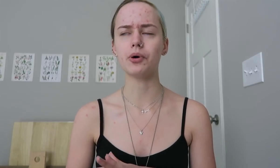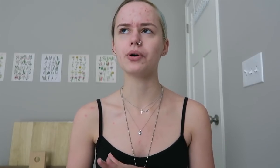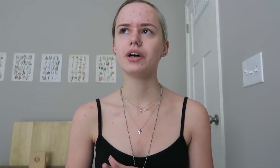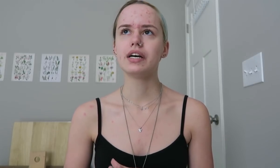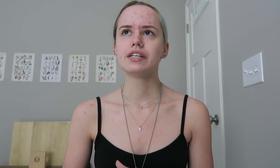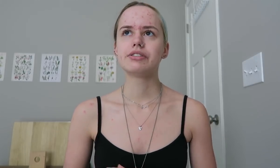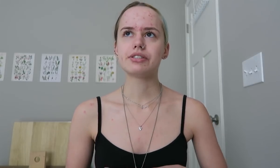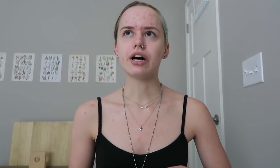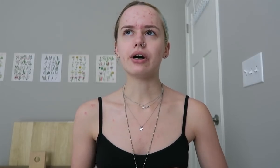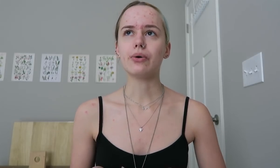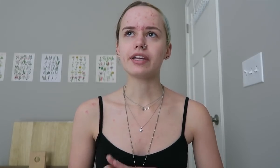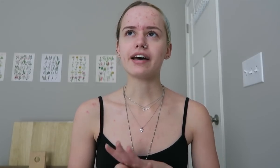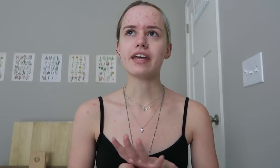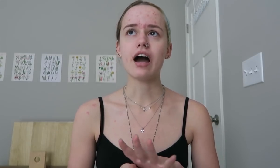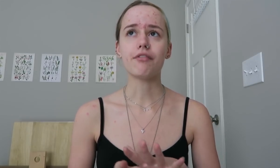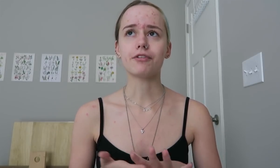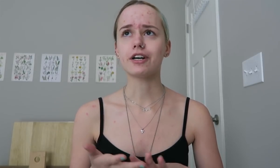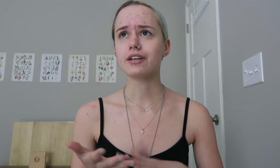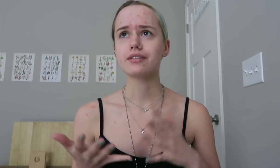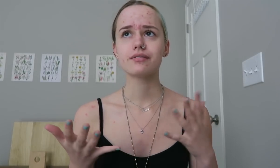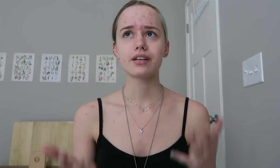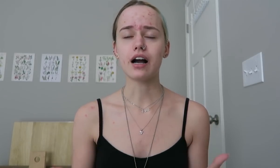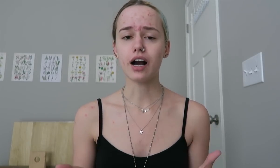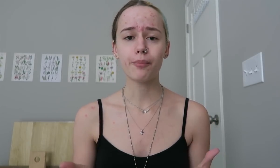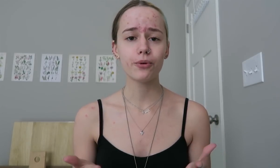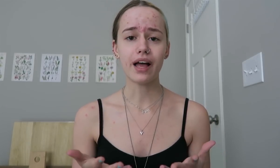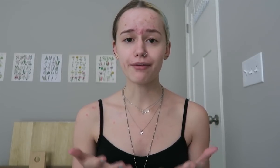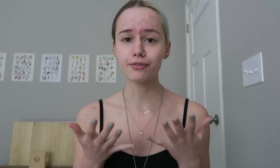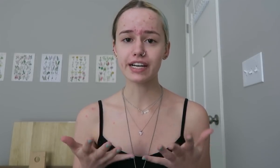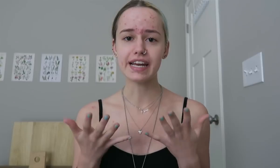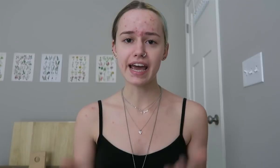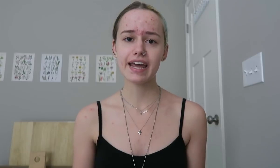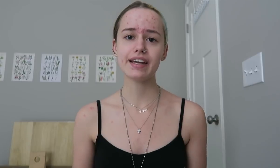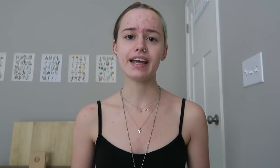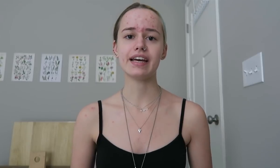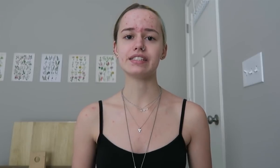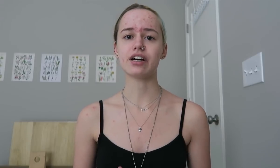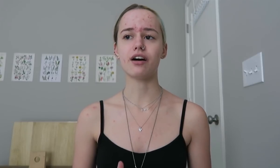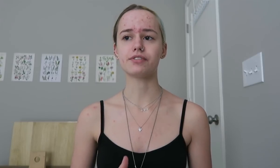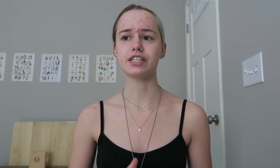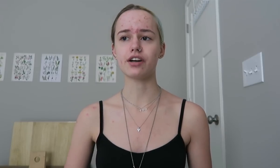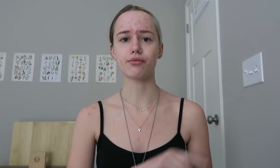So yeah, They offer a couple every day and often